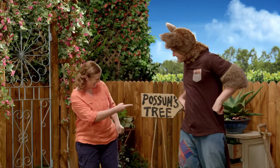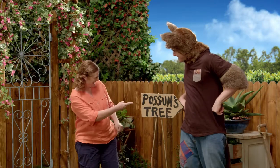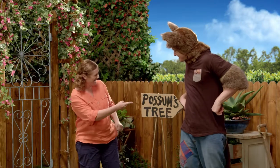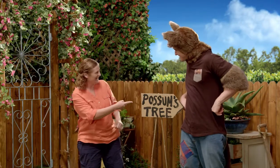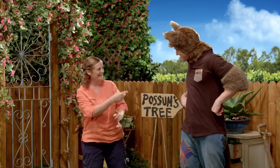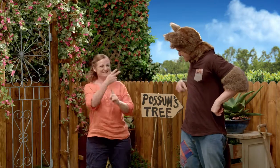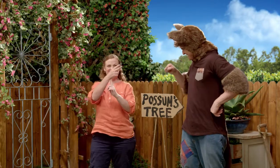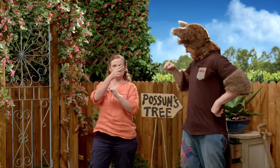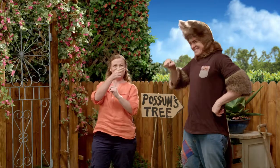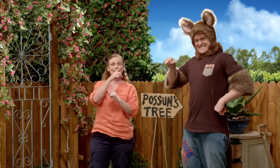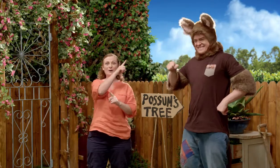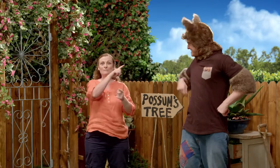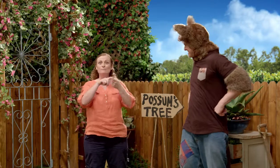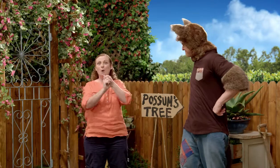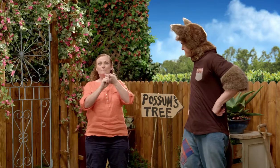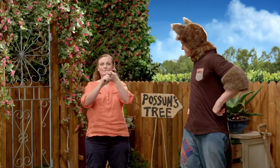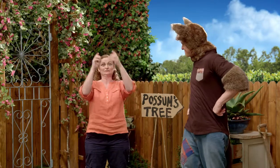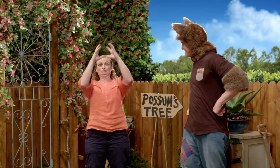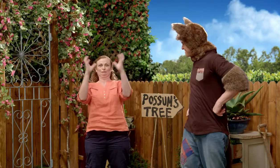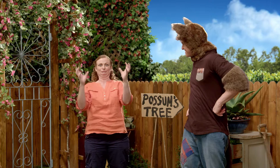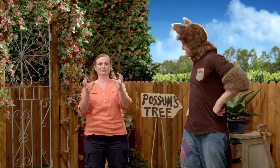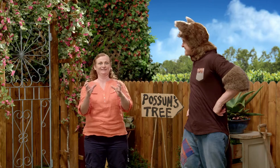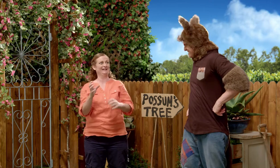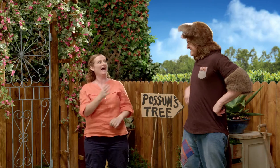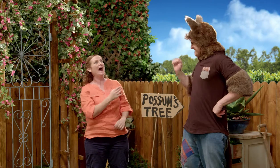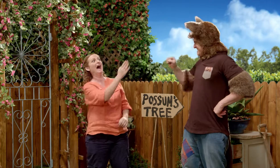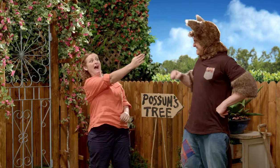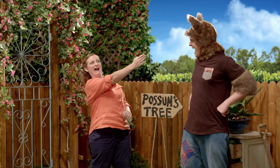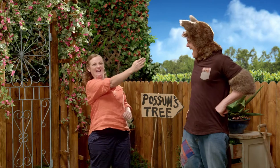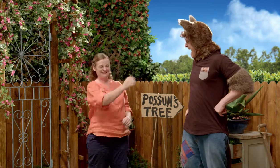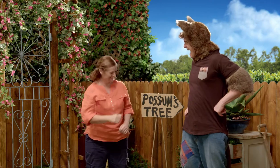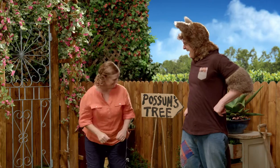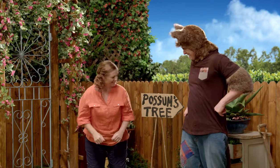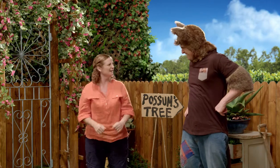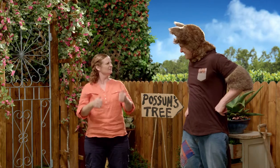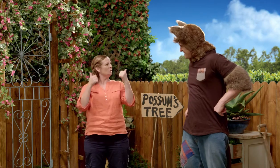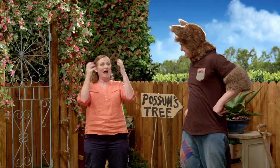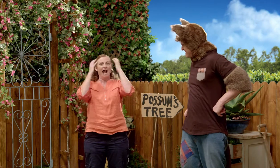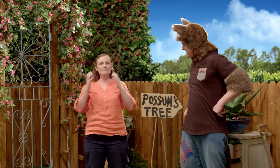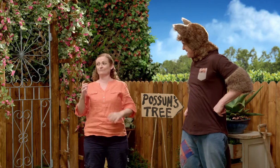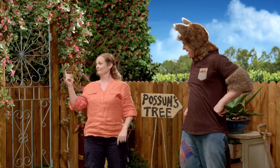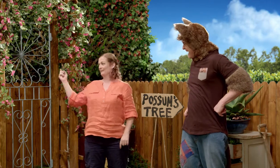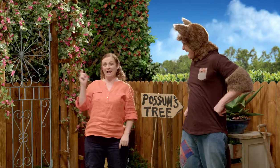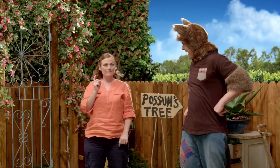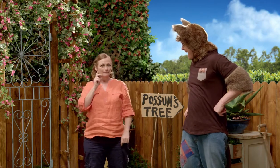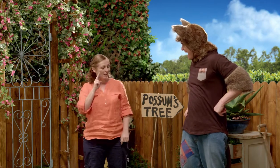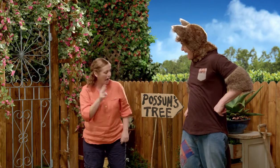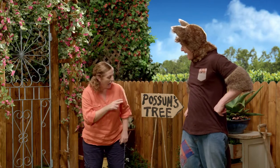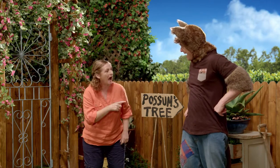I love your sign saying Possum's Tree, and it's pointing to your tree. When Amanda gets here and she see your sign